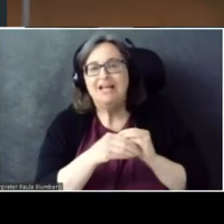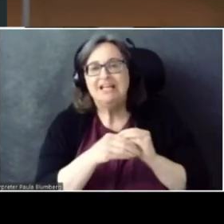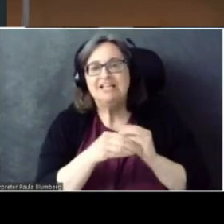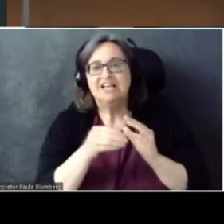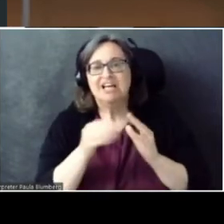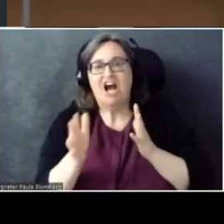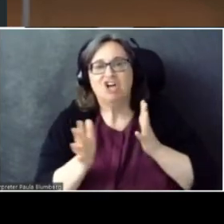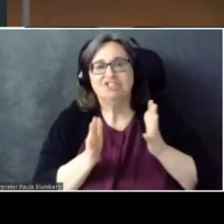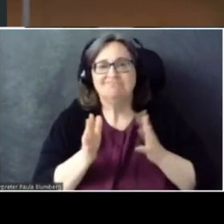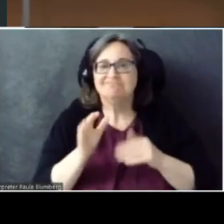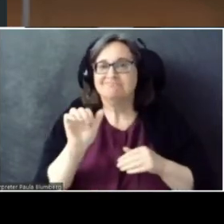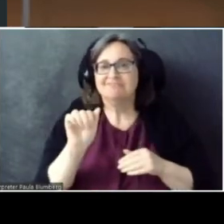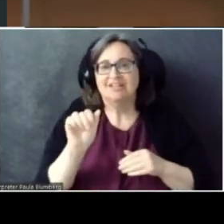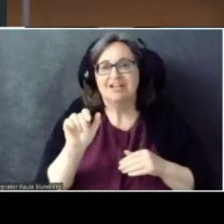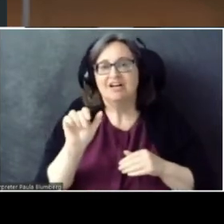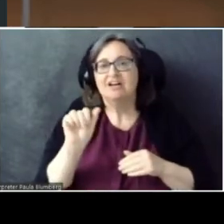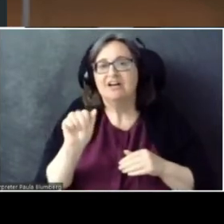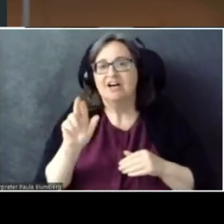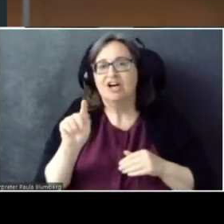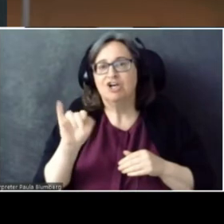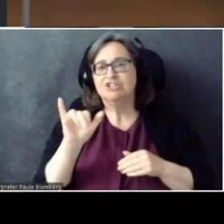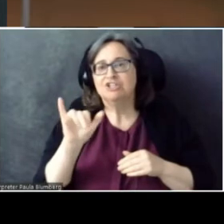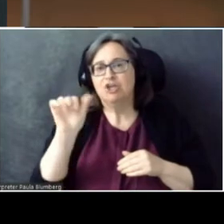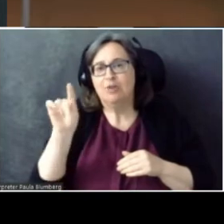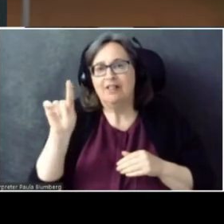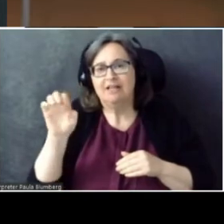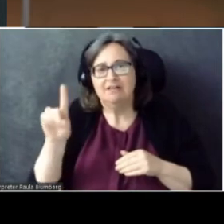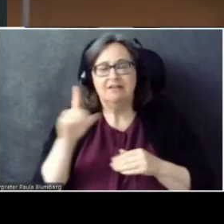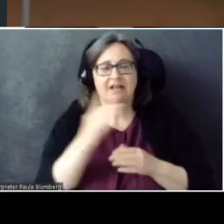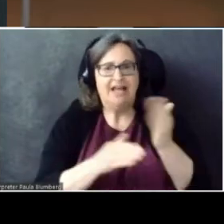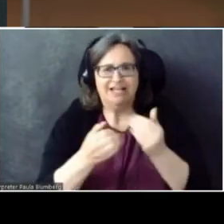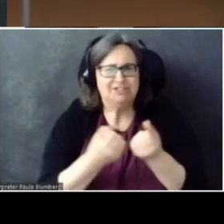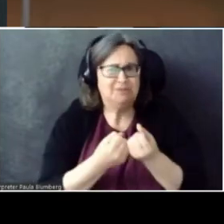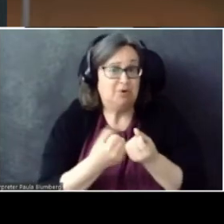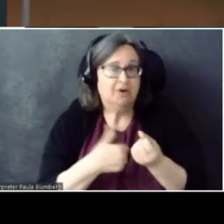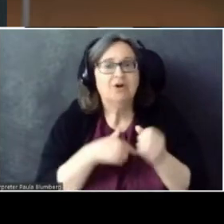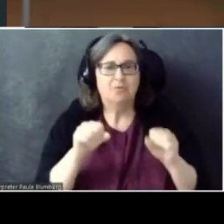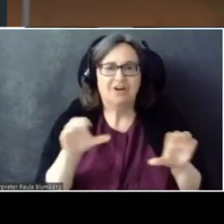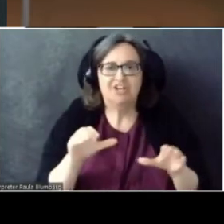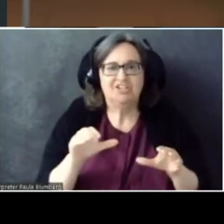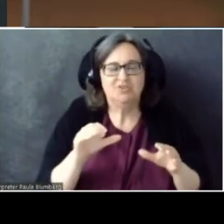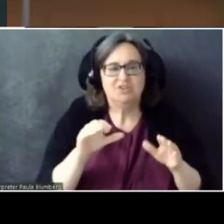As the technology evolved over time, we could do individual joint tracking, and you could